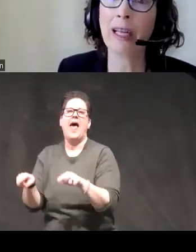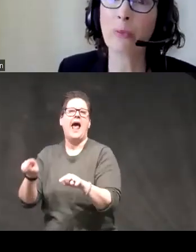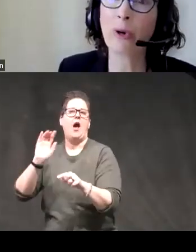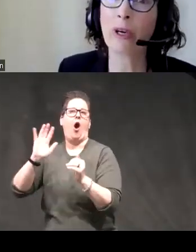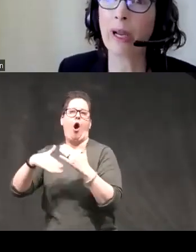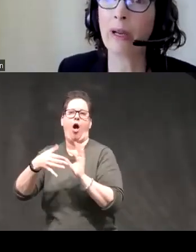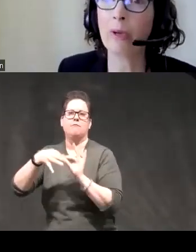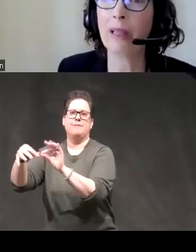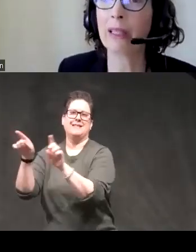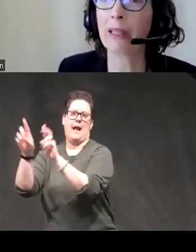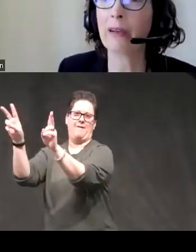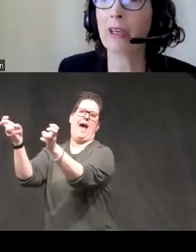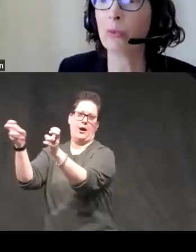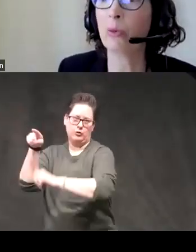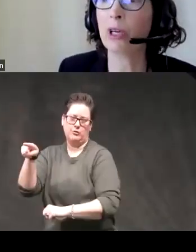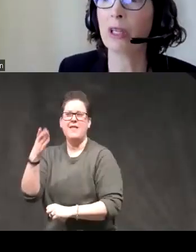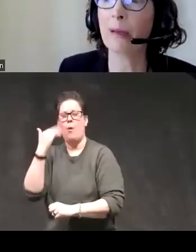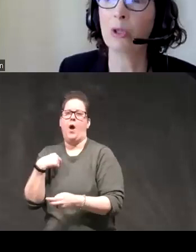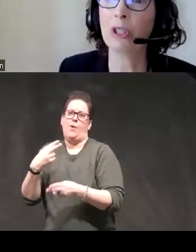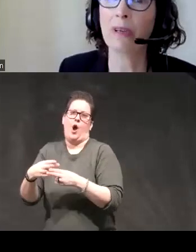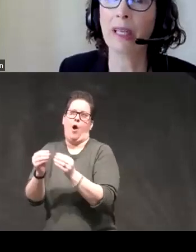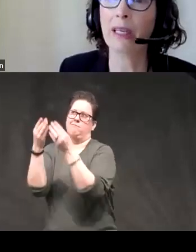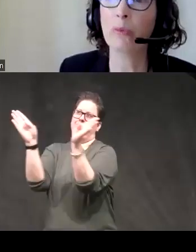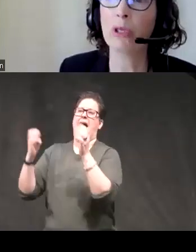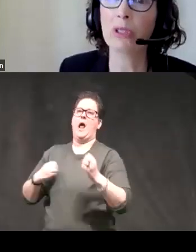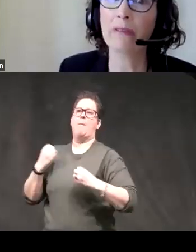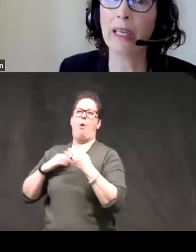and that's part of why we like to think of it as more broadly emotion related impulsivity